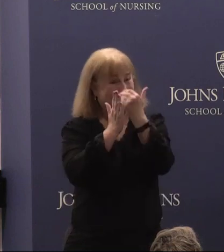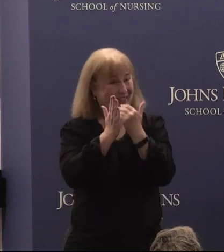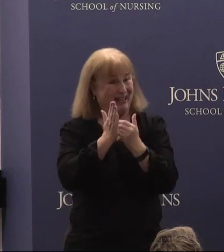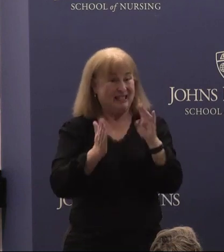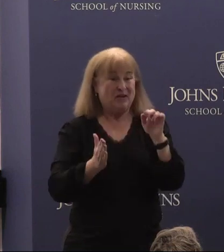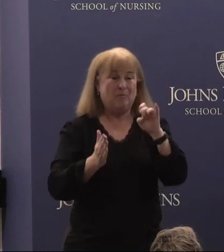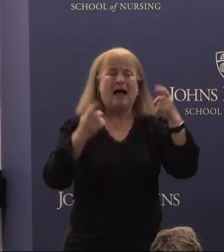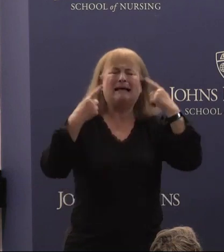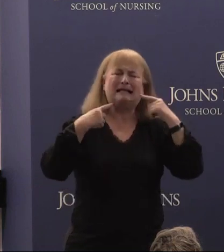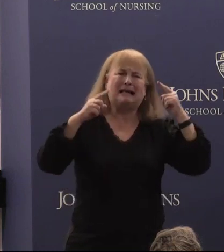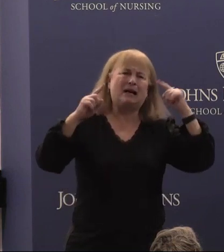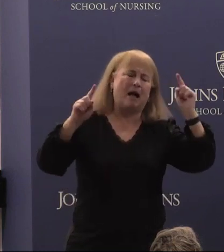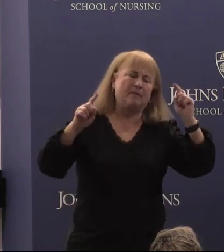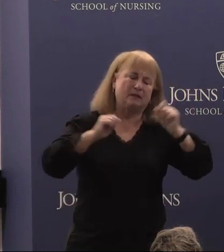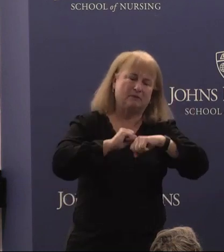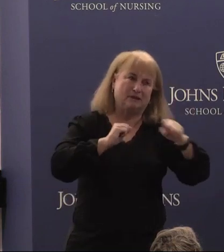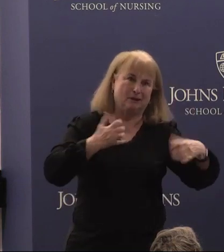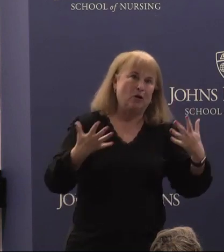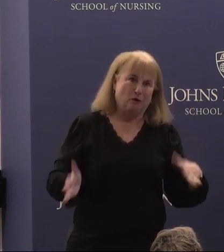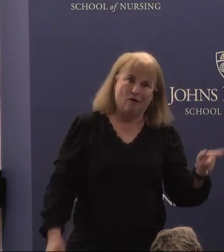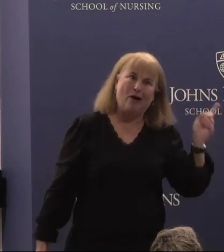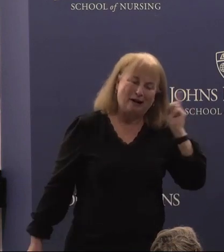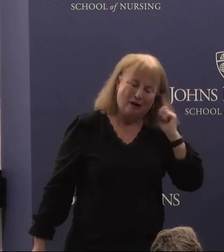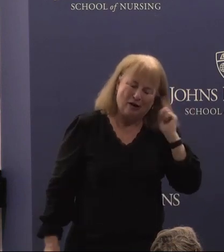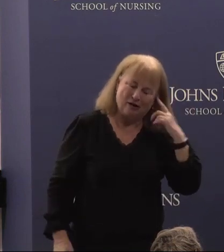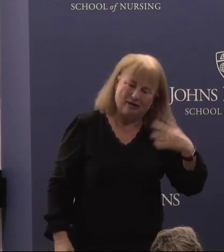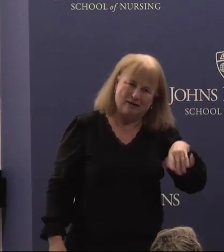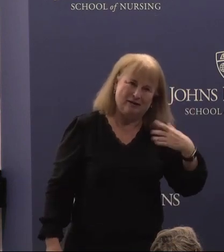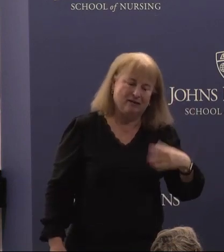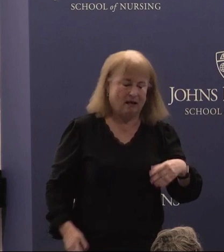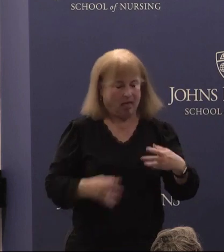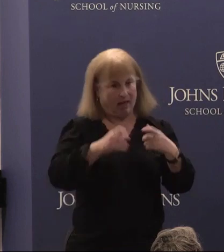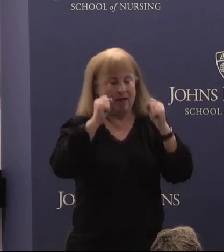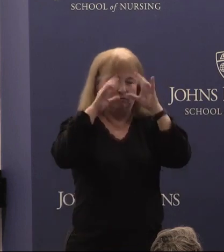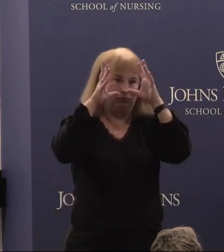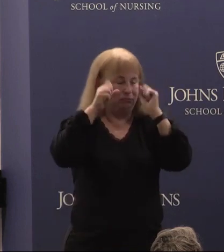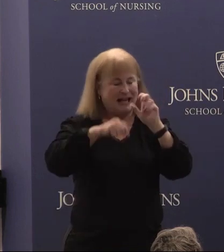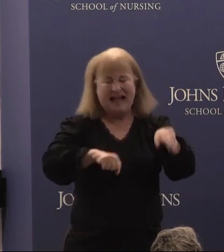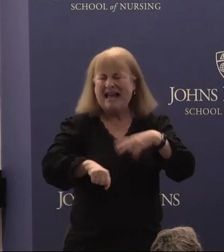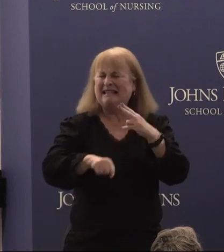accomplishments as you've already heard is truly staggering. A nationally renowned investigator